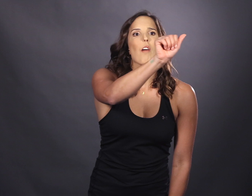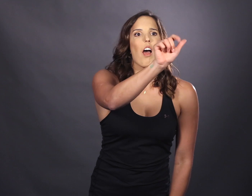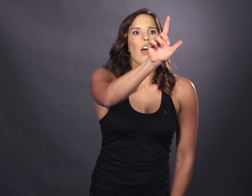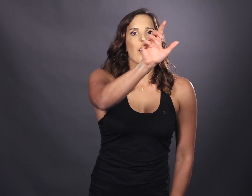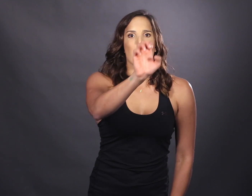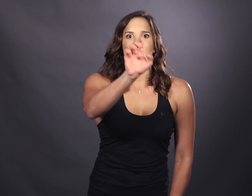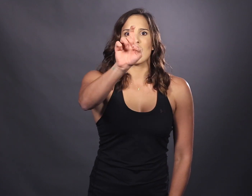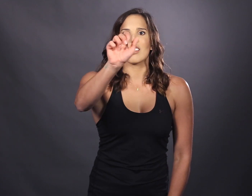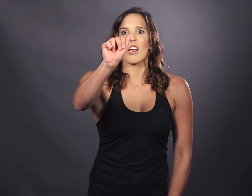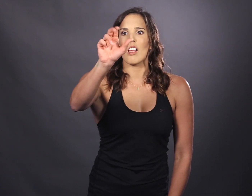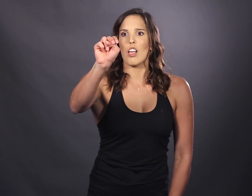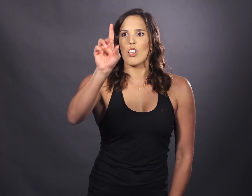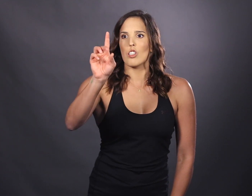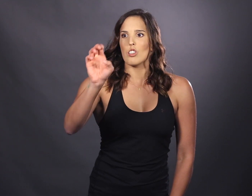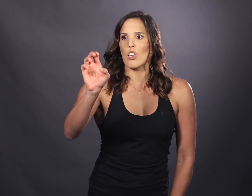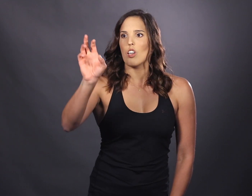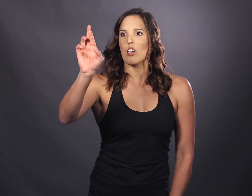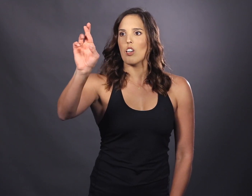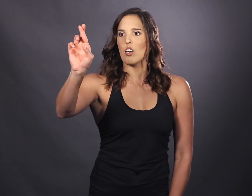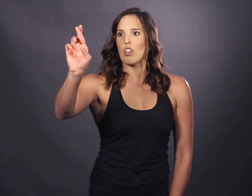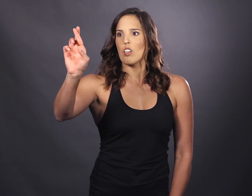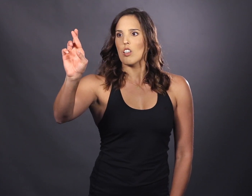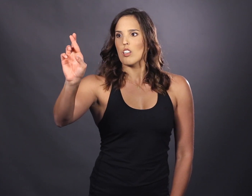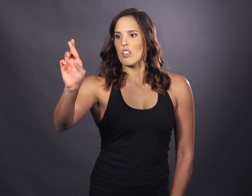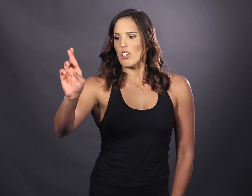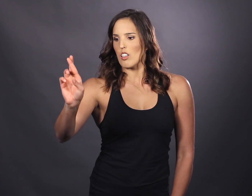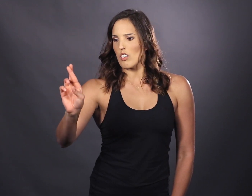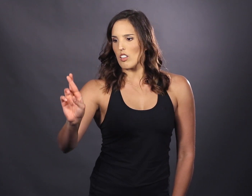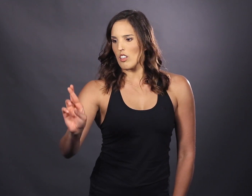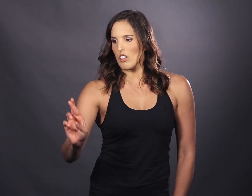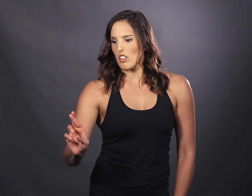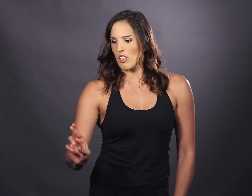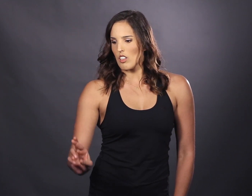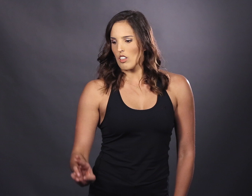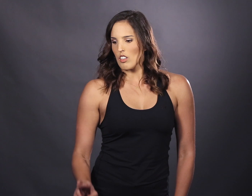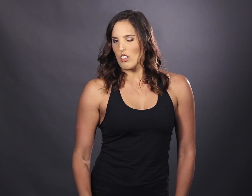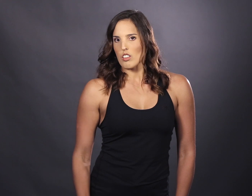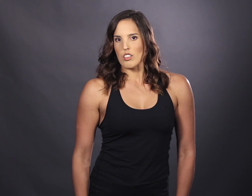Alexander...